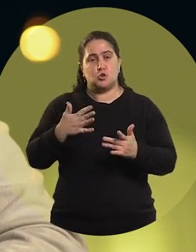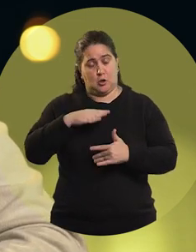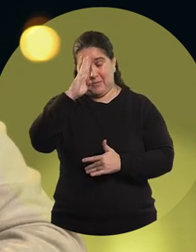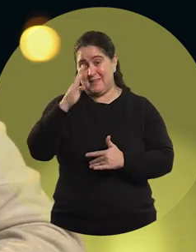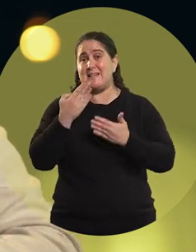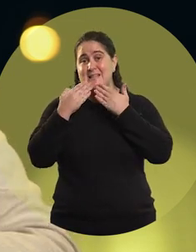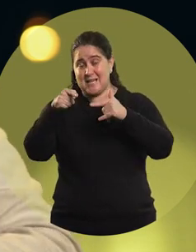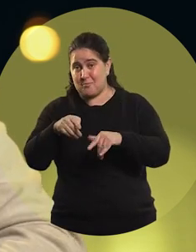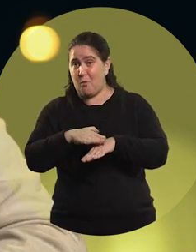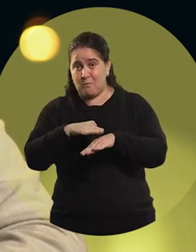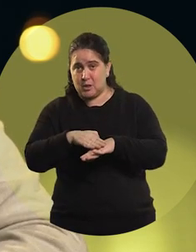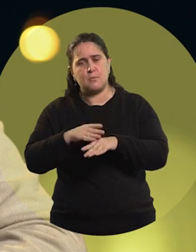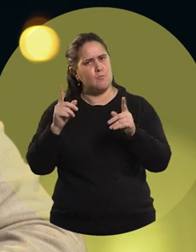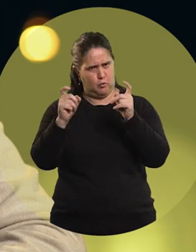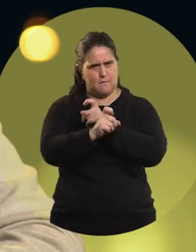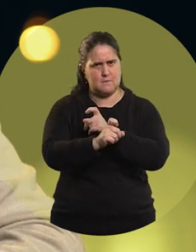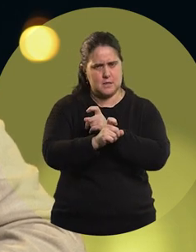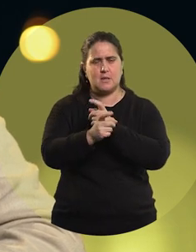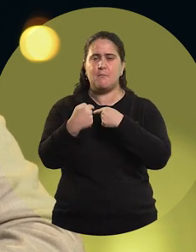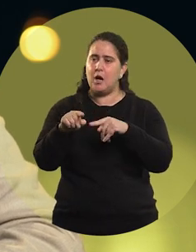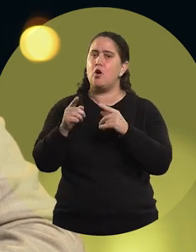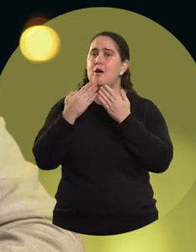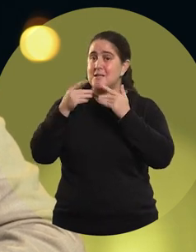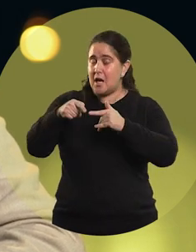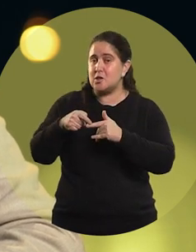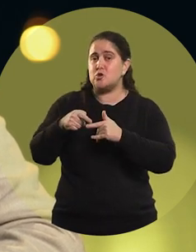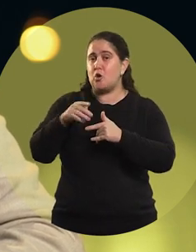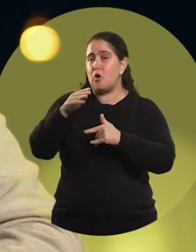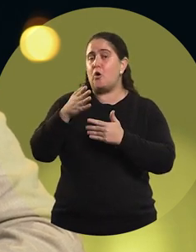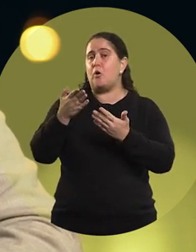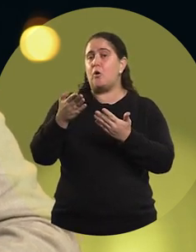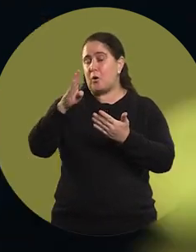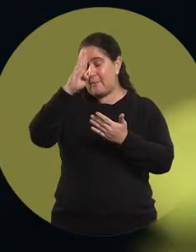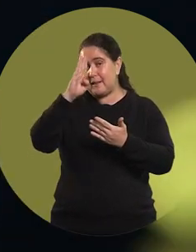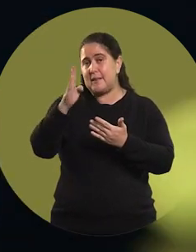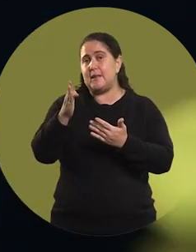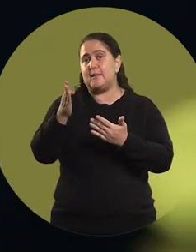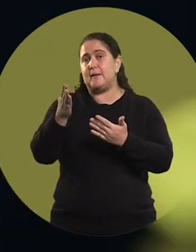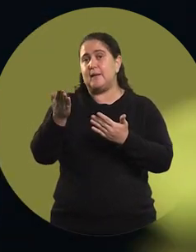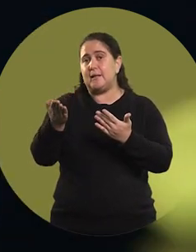that I learned then. For me it was very difficult.